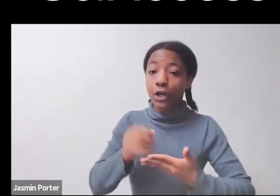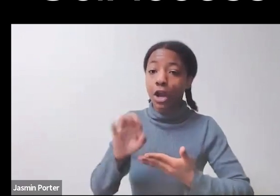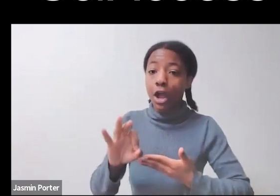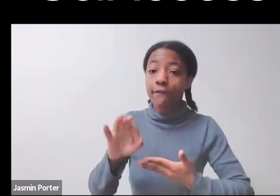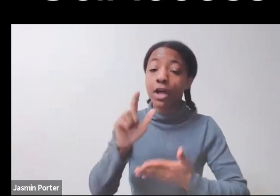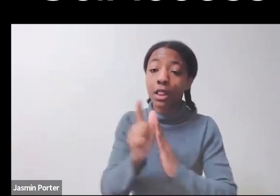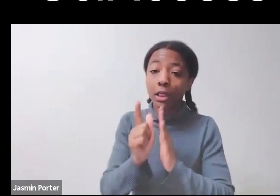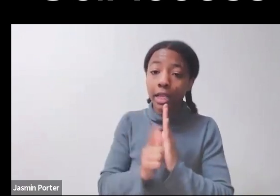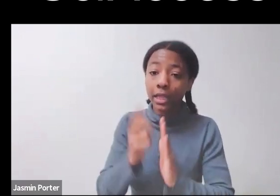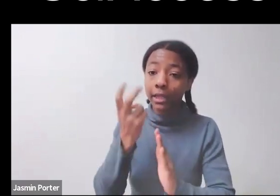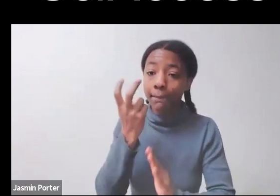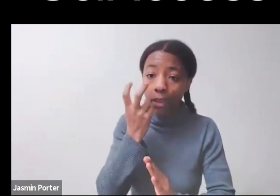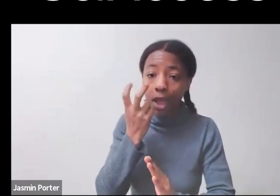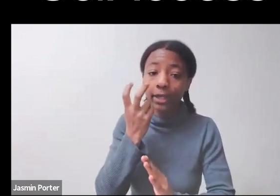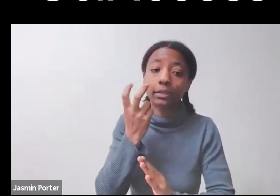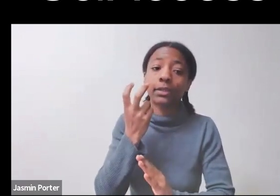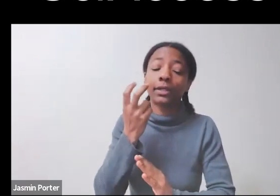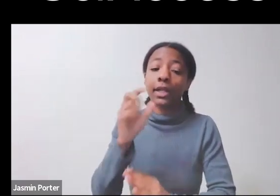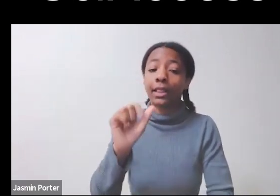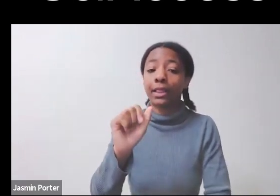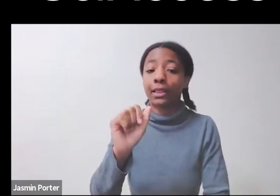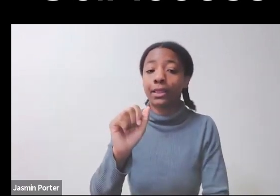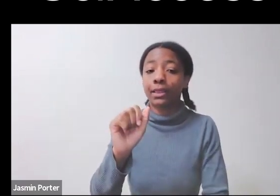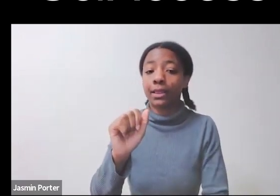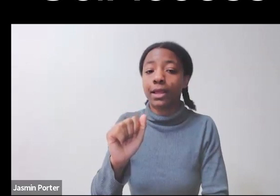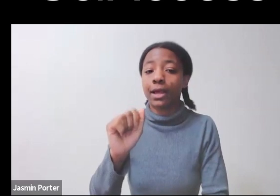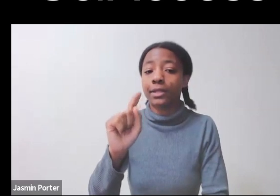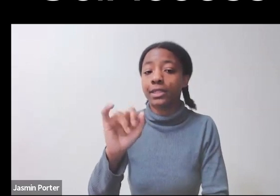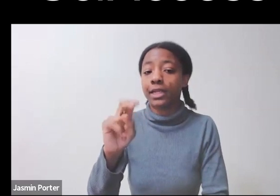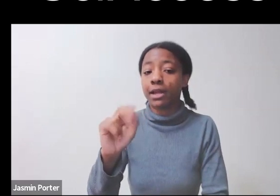Though I acquired my disability later in life,